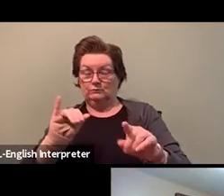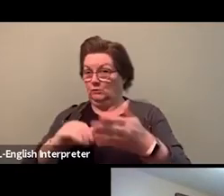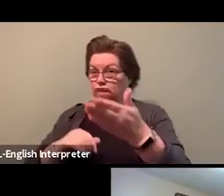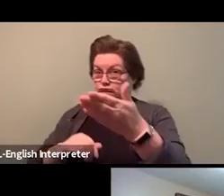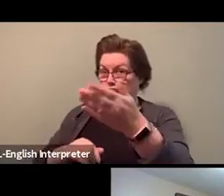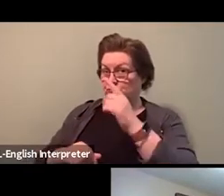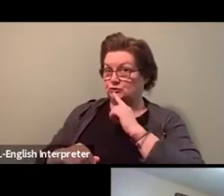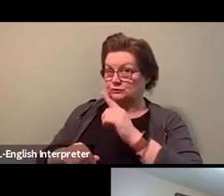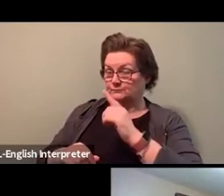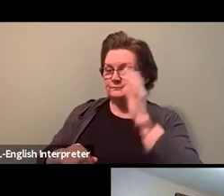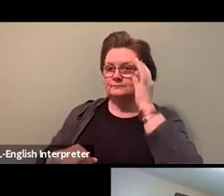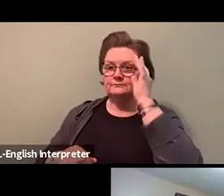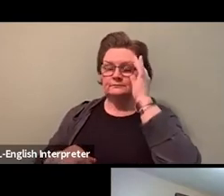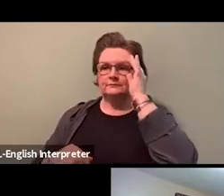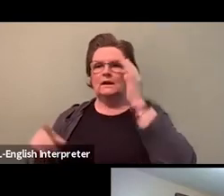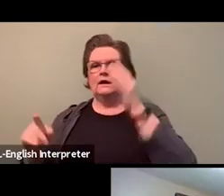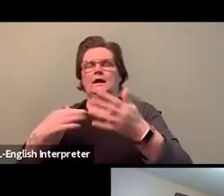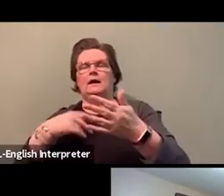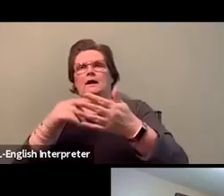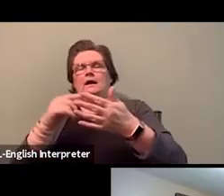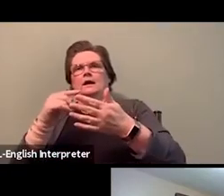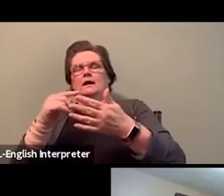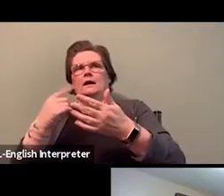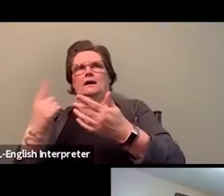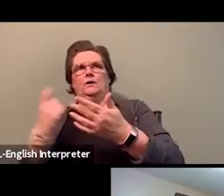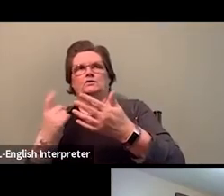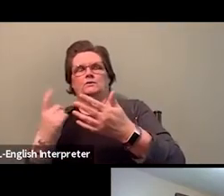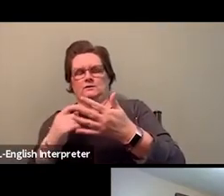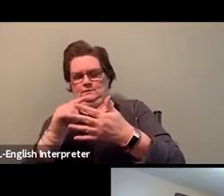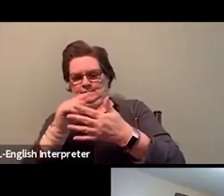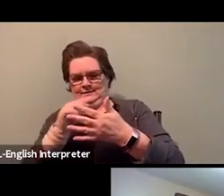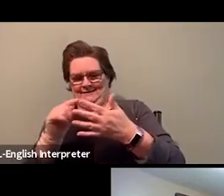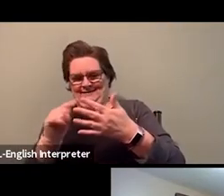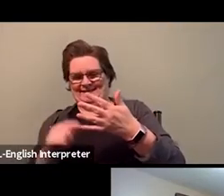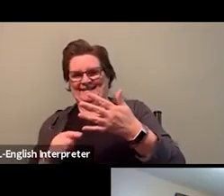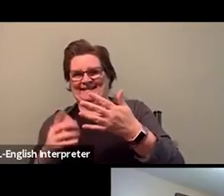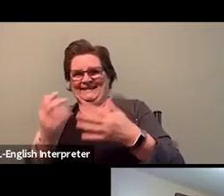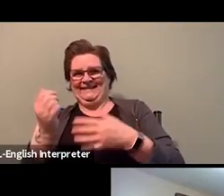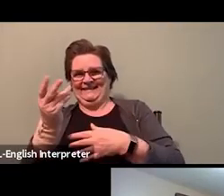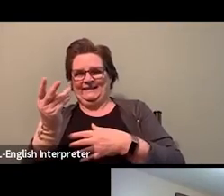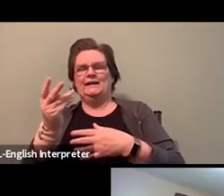I just sort of now remember, sorry, one or two out of the lot. So then, later on,